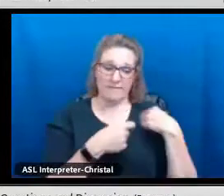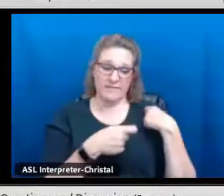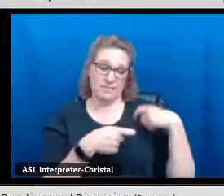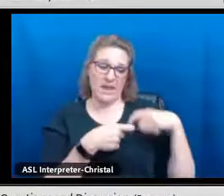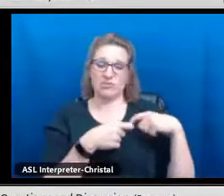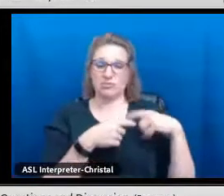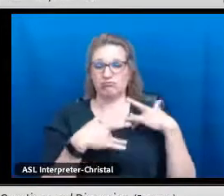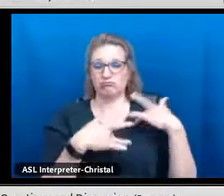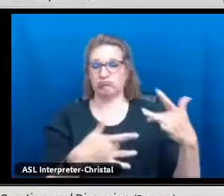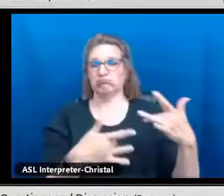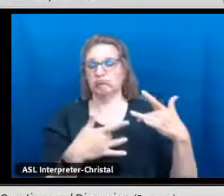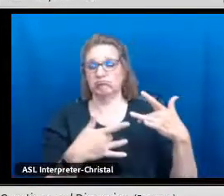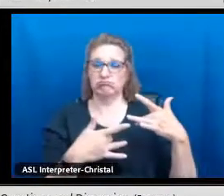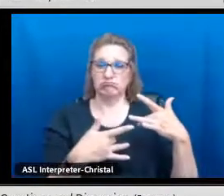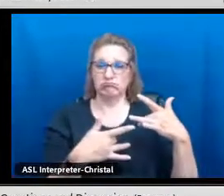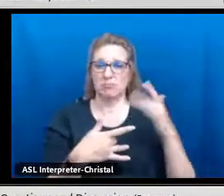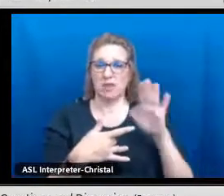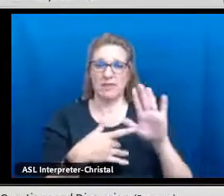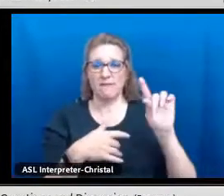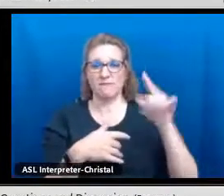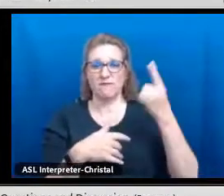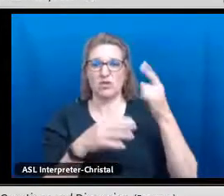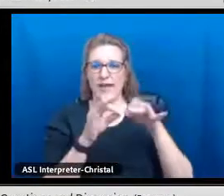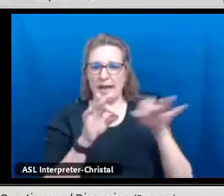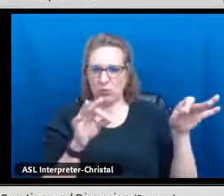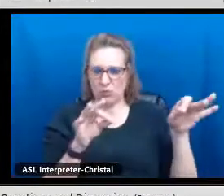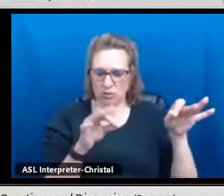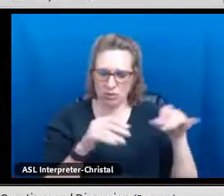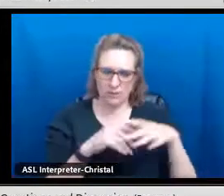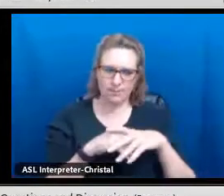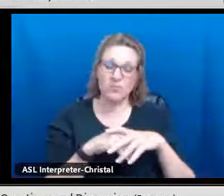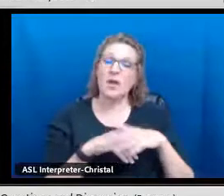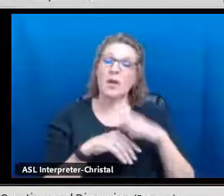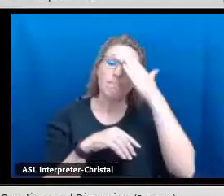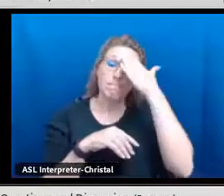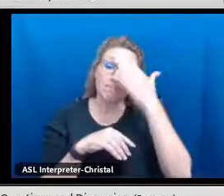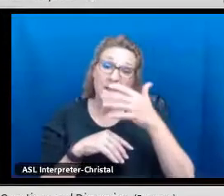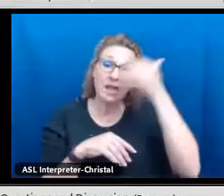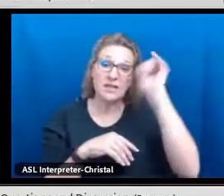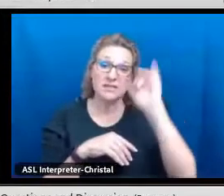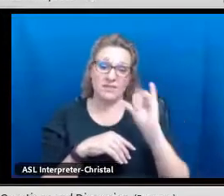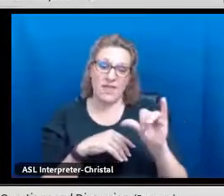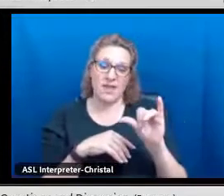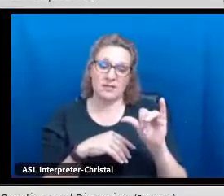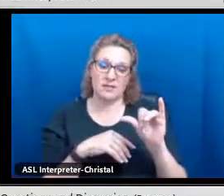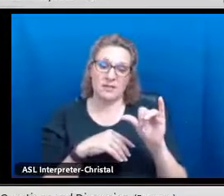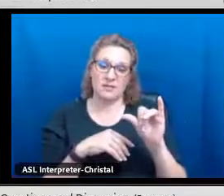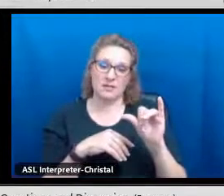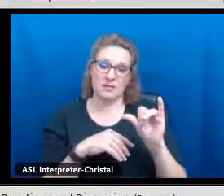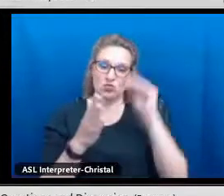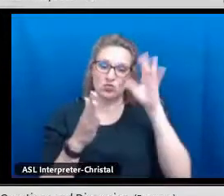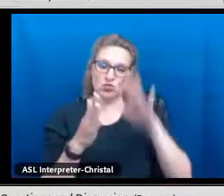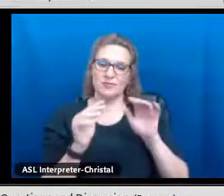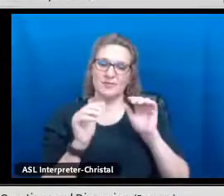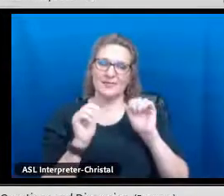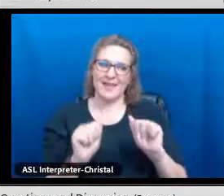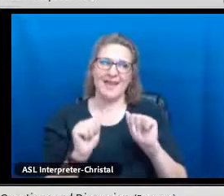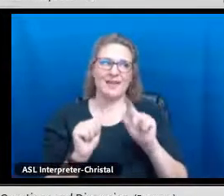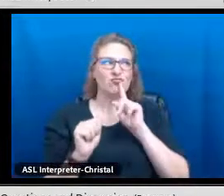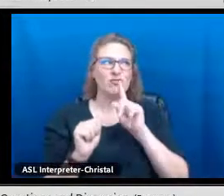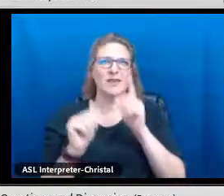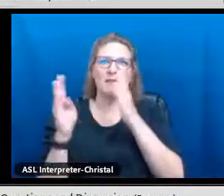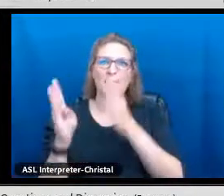but definitely be part of the bilingual program if Spanish specifically is their first language